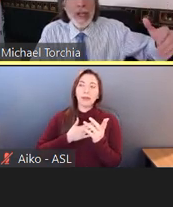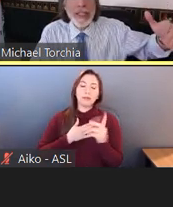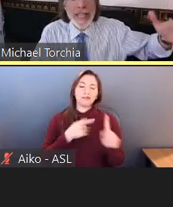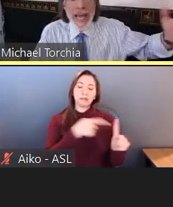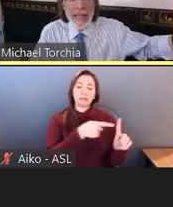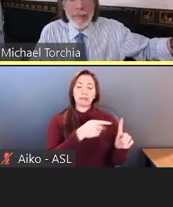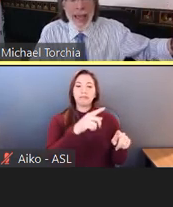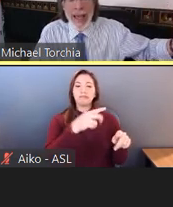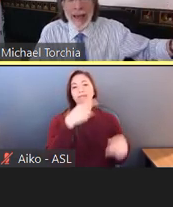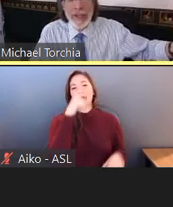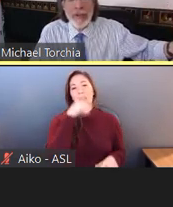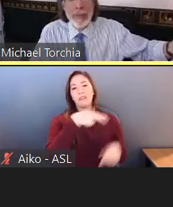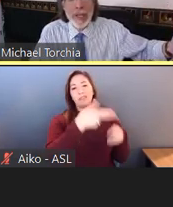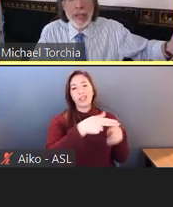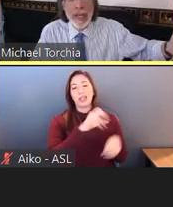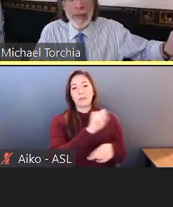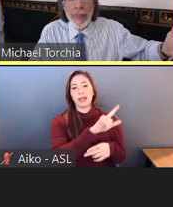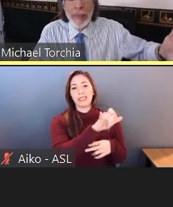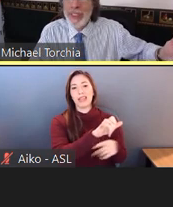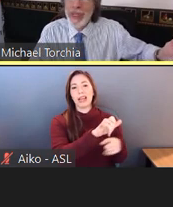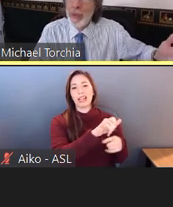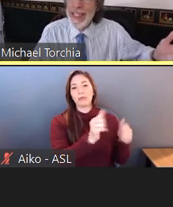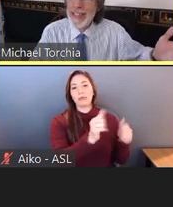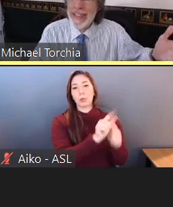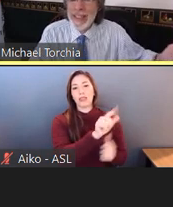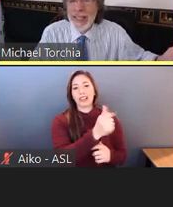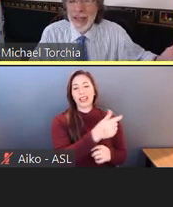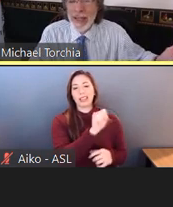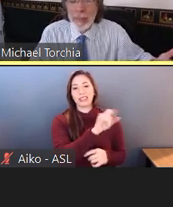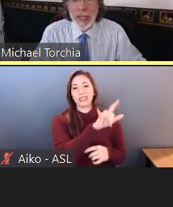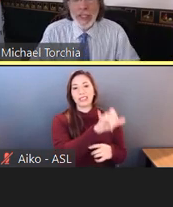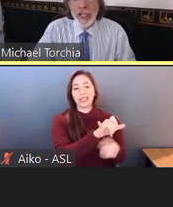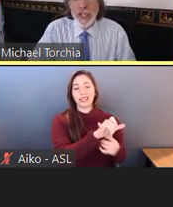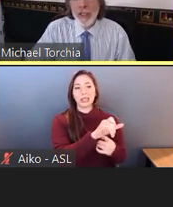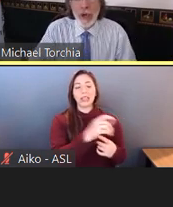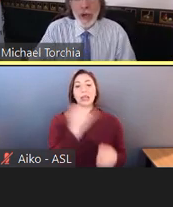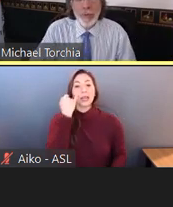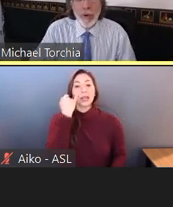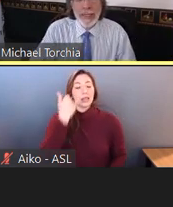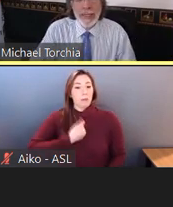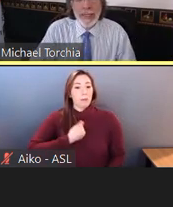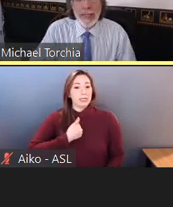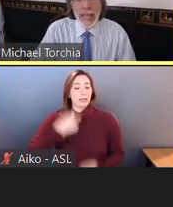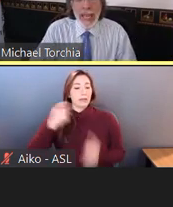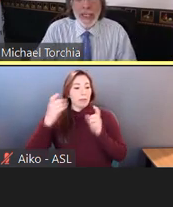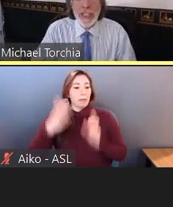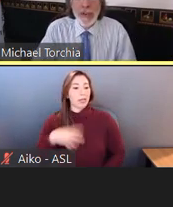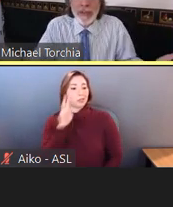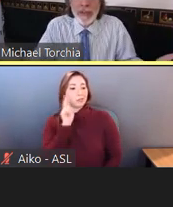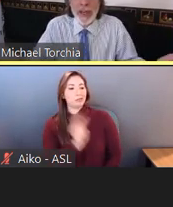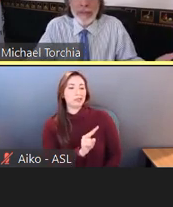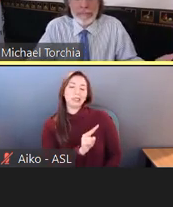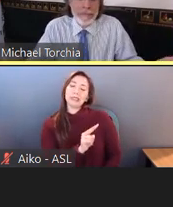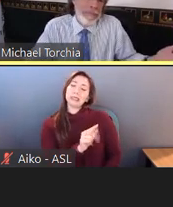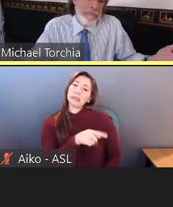Sally may have a disability, but she really doesn't because she uses arm braces, and she fixed it.